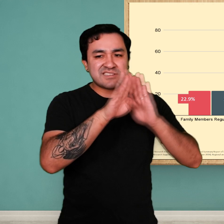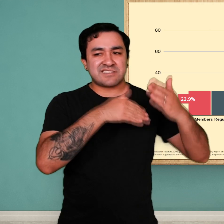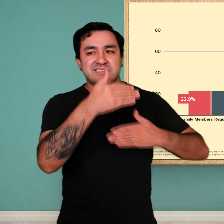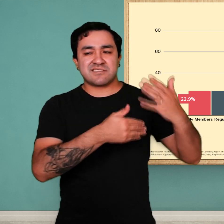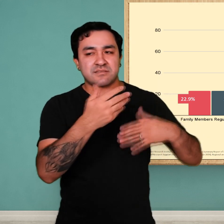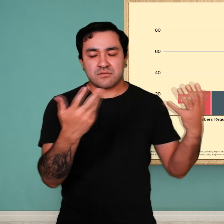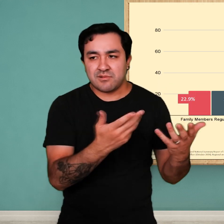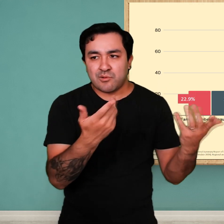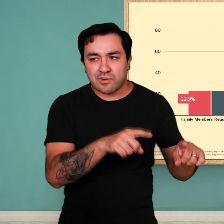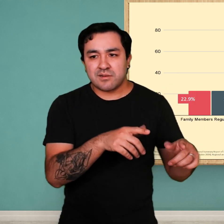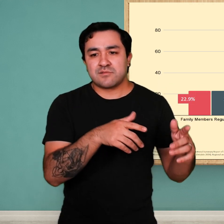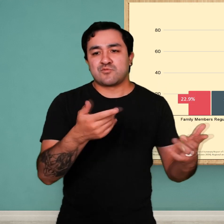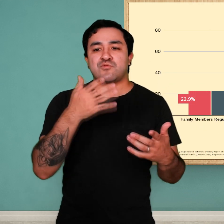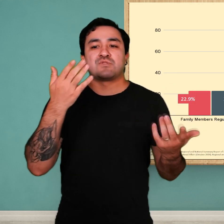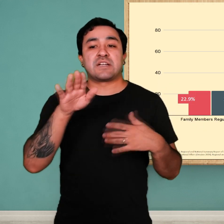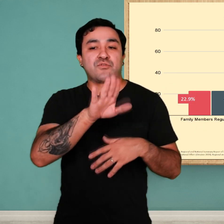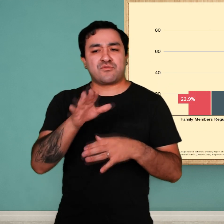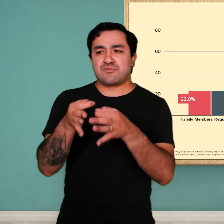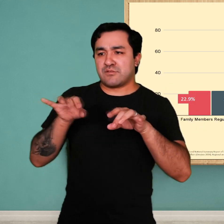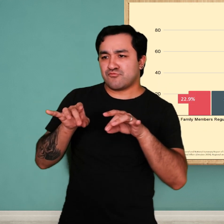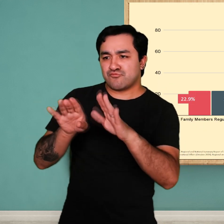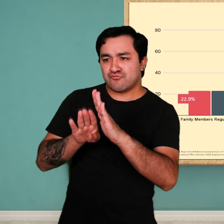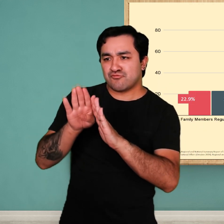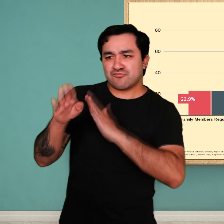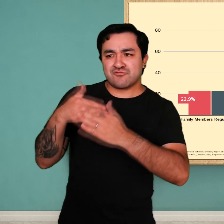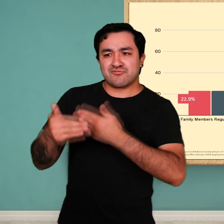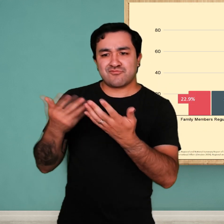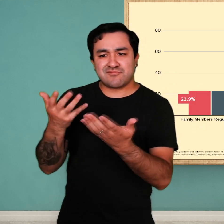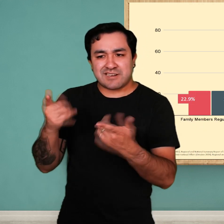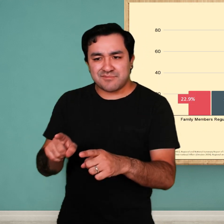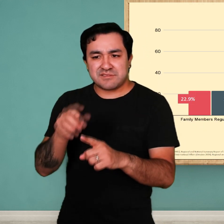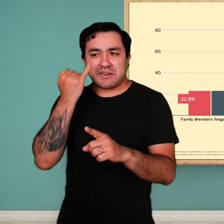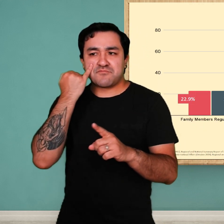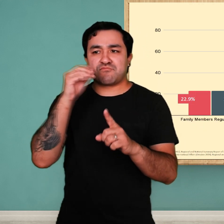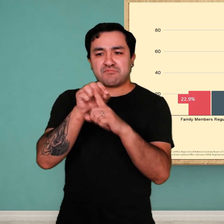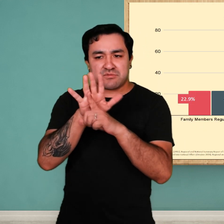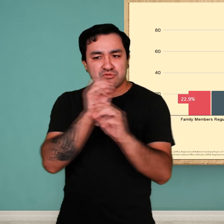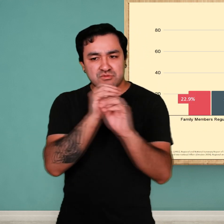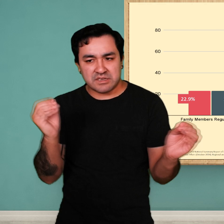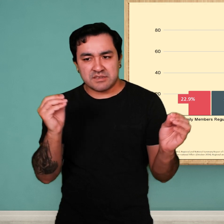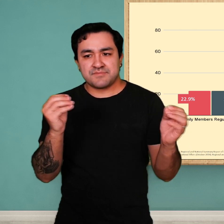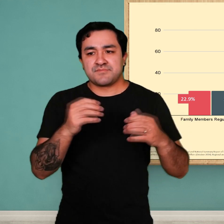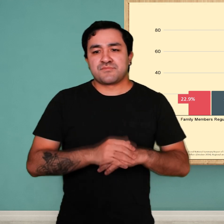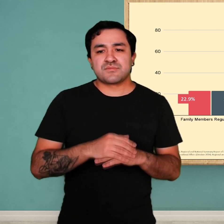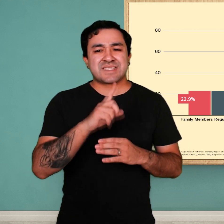are using sign language, their natural language, with their families, what does that mean for their